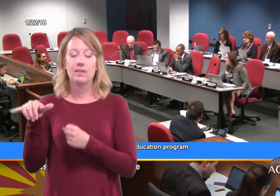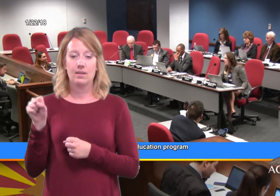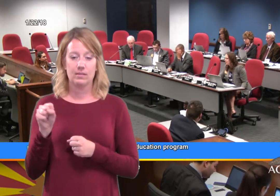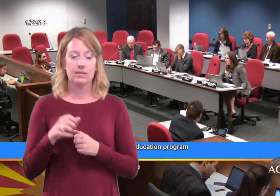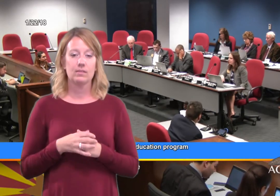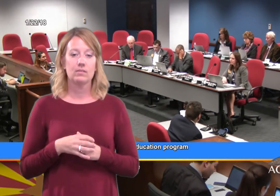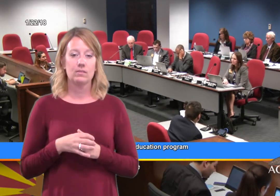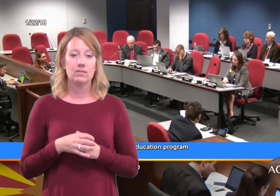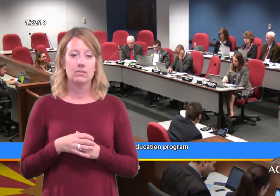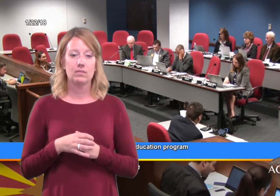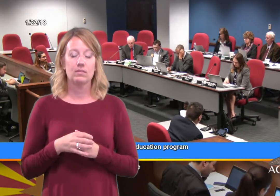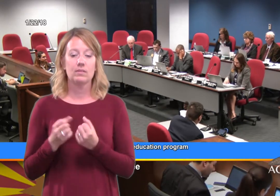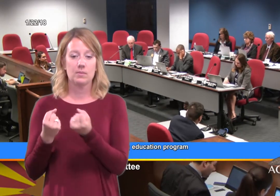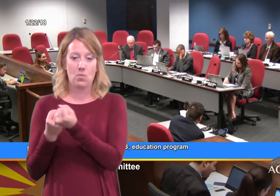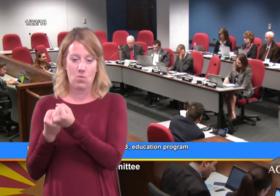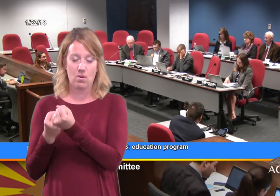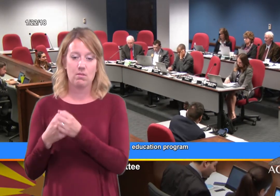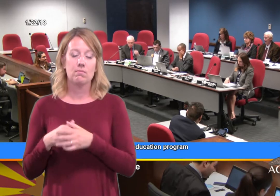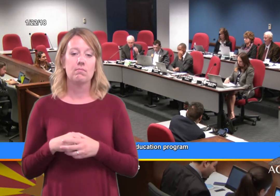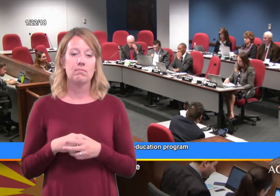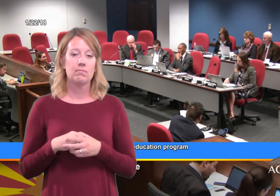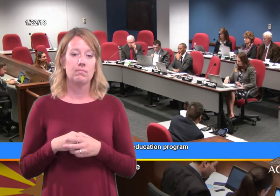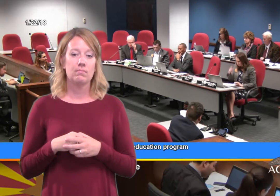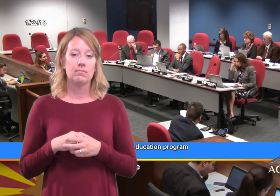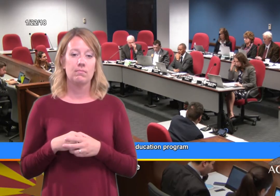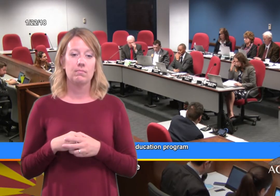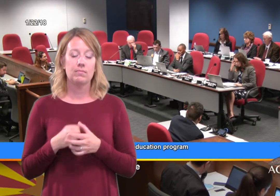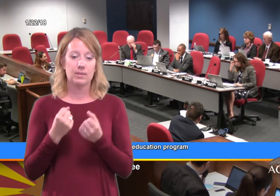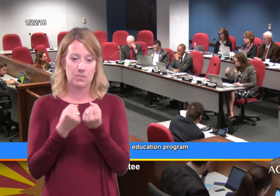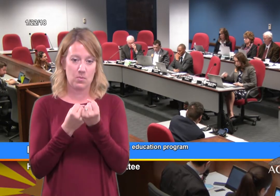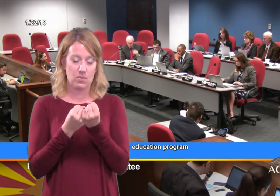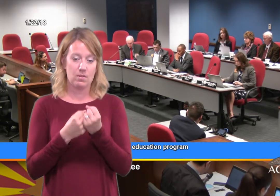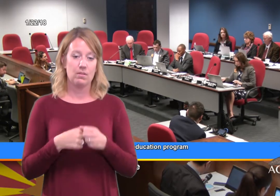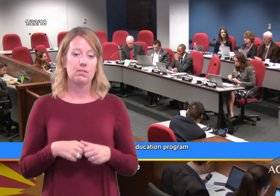Aye.